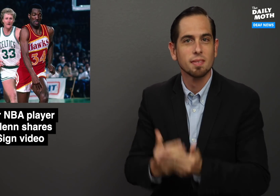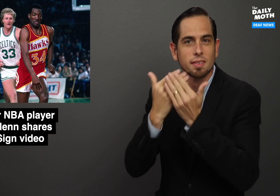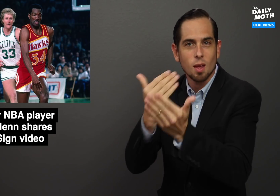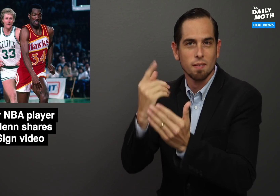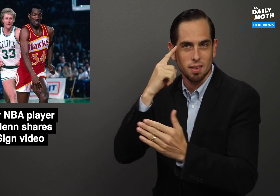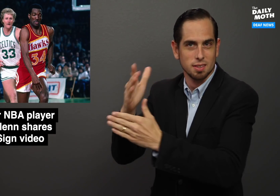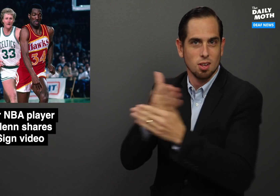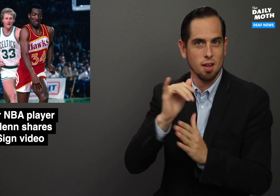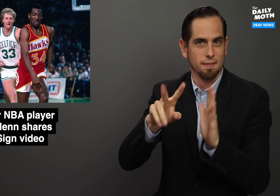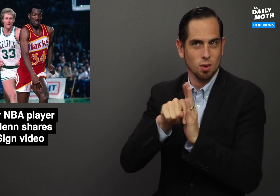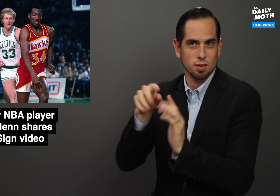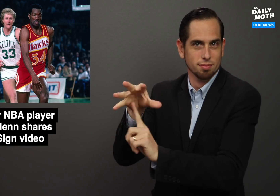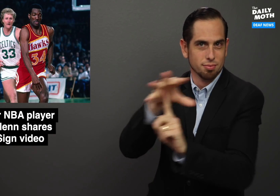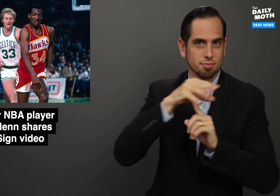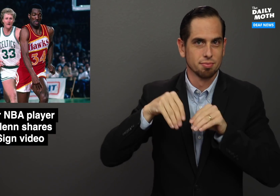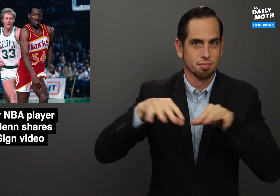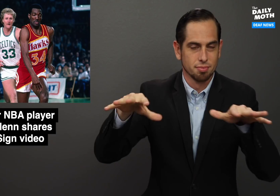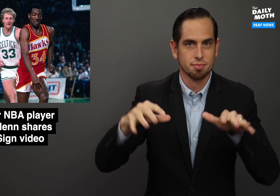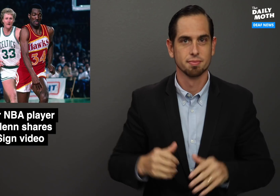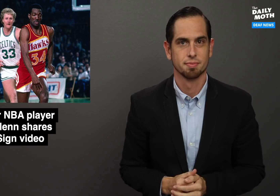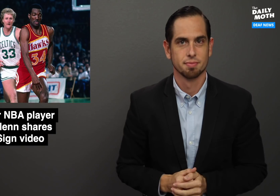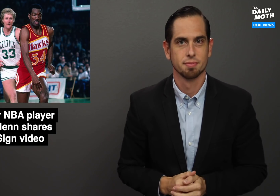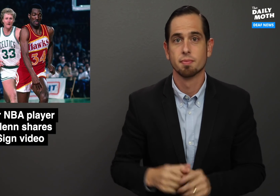Thank you for sharing the video with us.